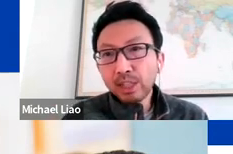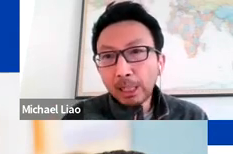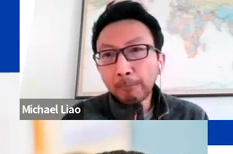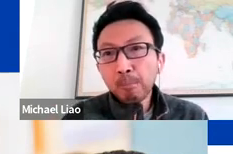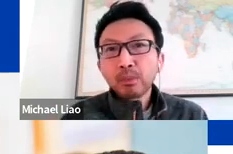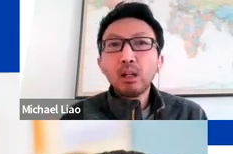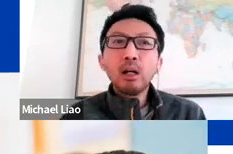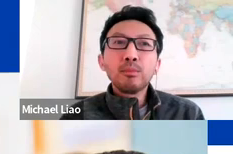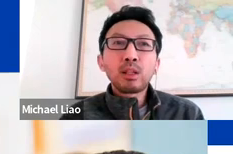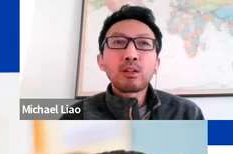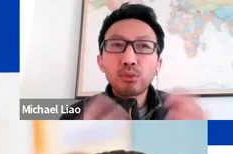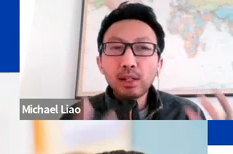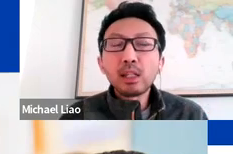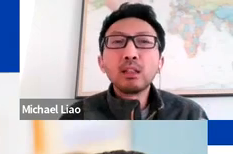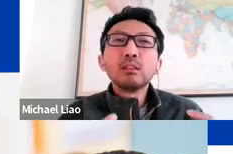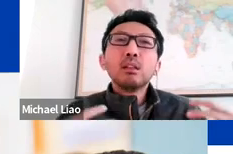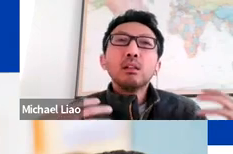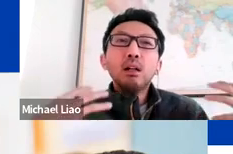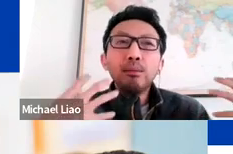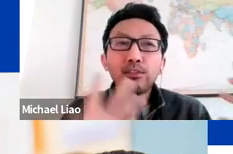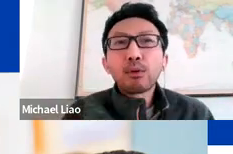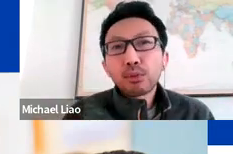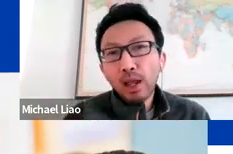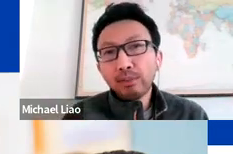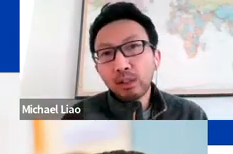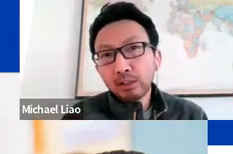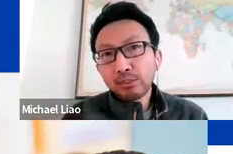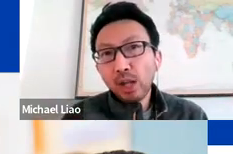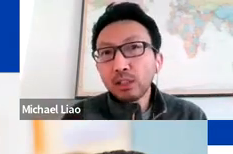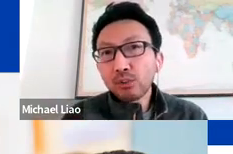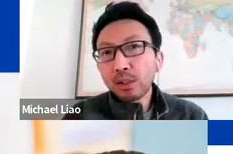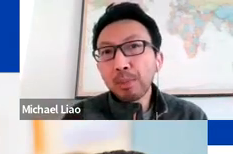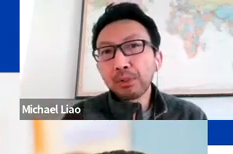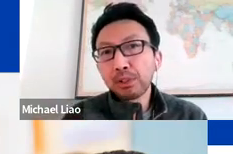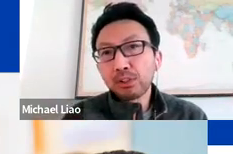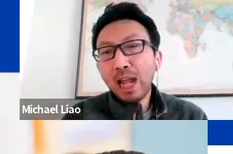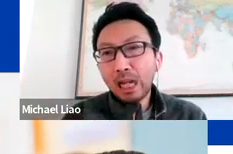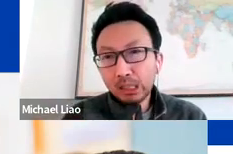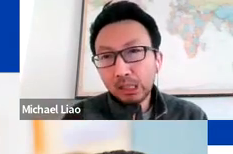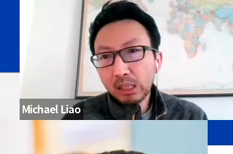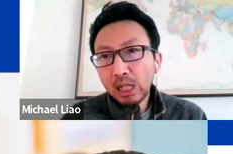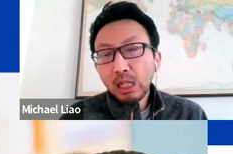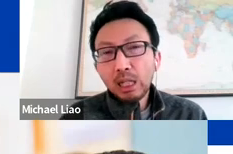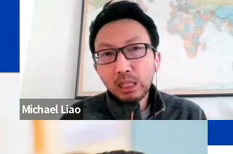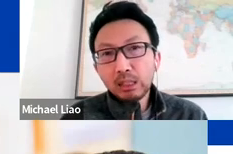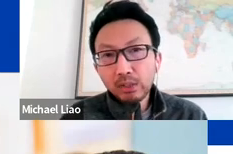convening that are addressing folks who have a lot of challenges and barriers to access. I think